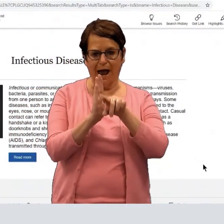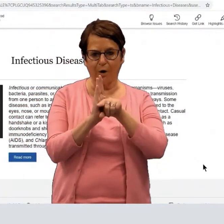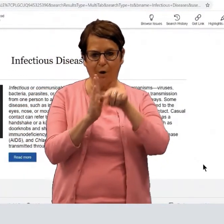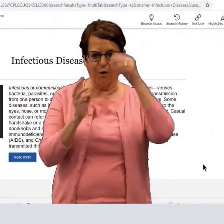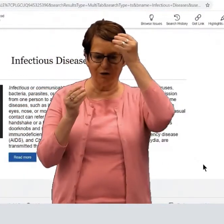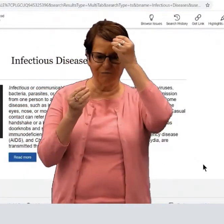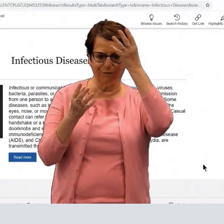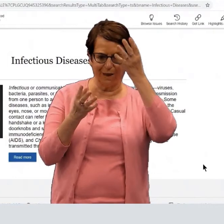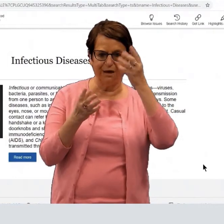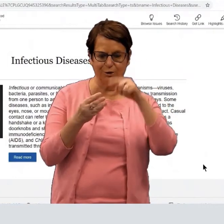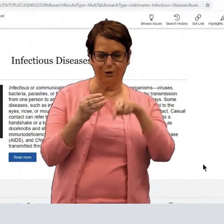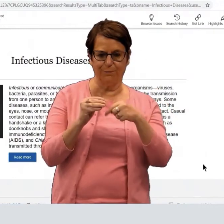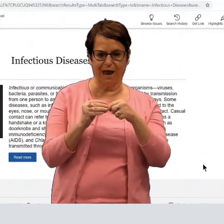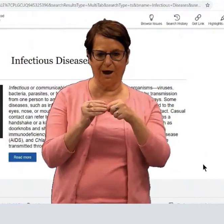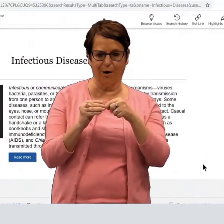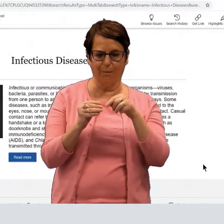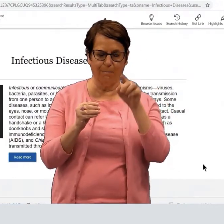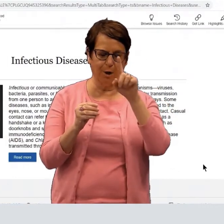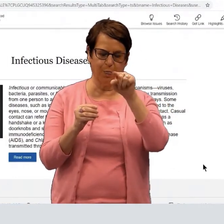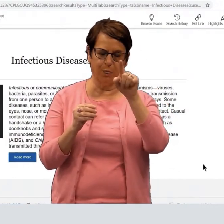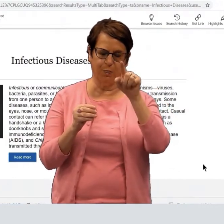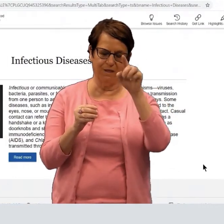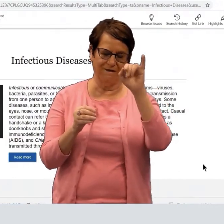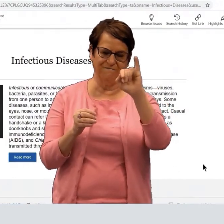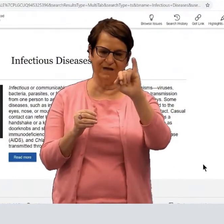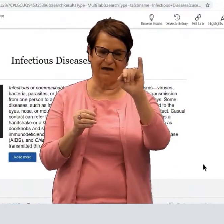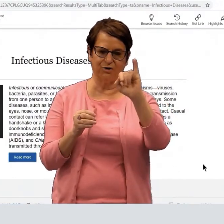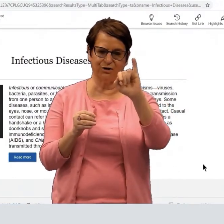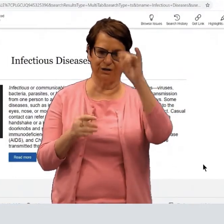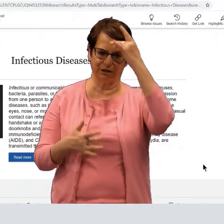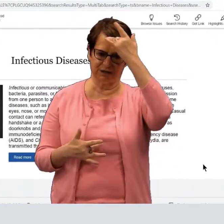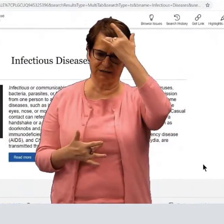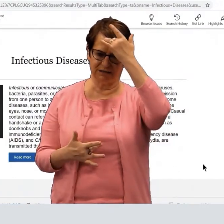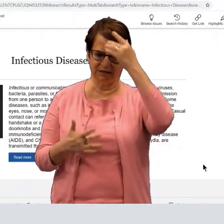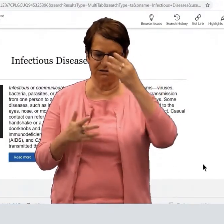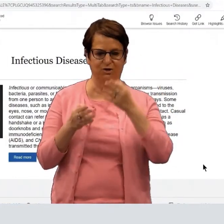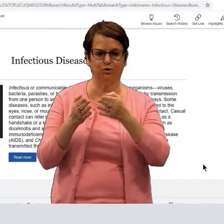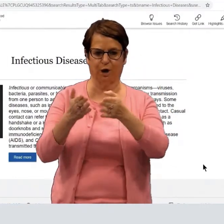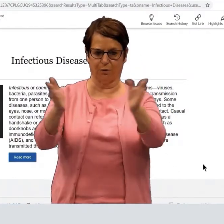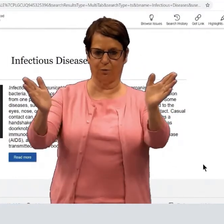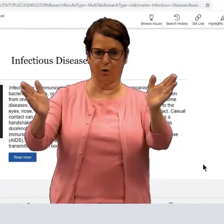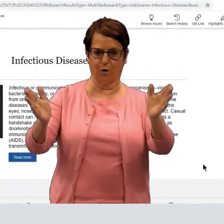It gives you some background information about infectious diseases in general.